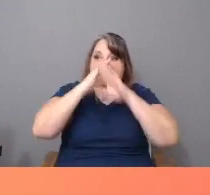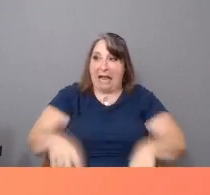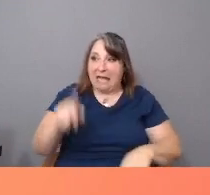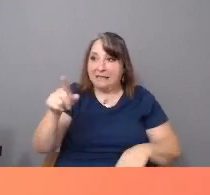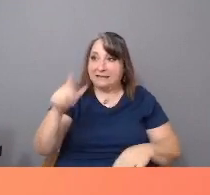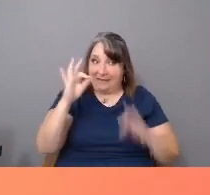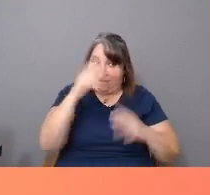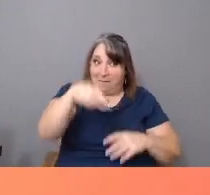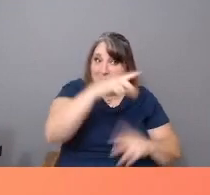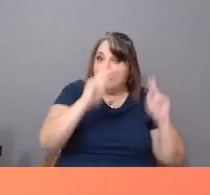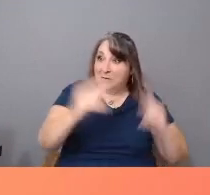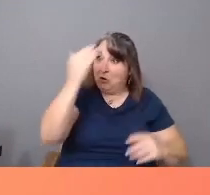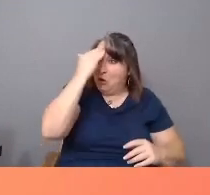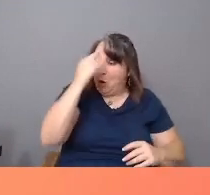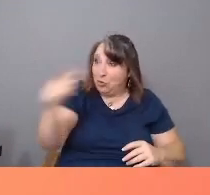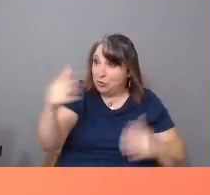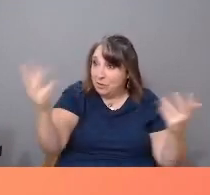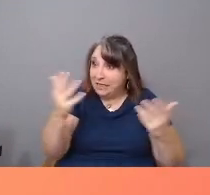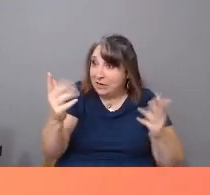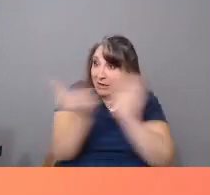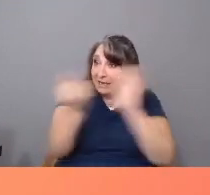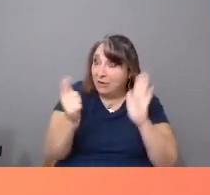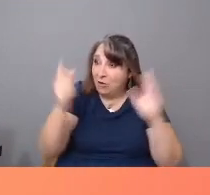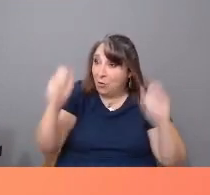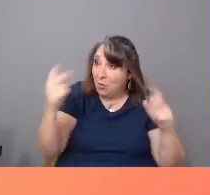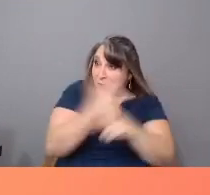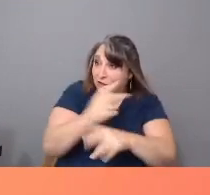oh, it could get worse. Do you want to be sent back, she asked.